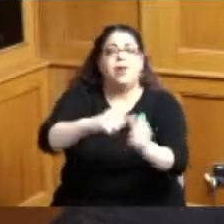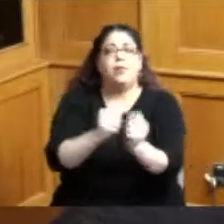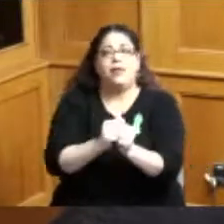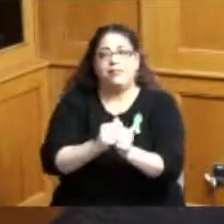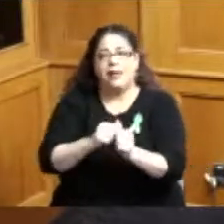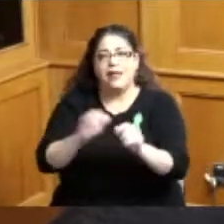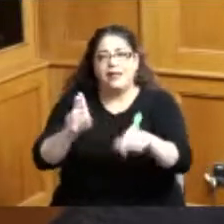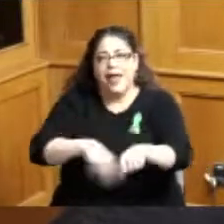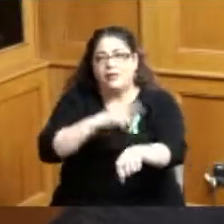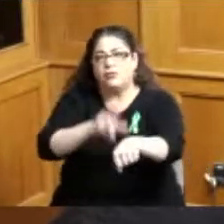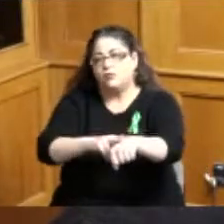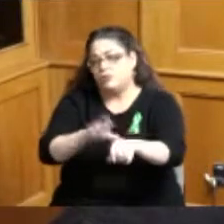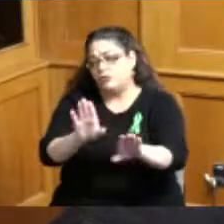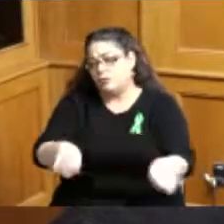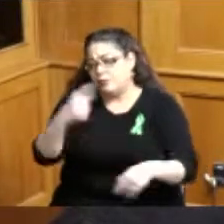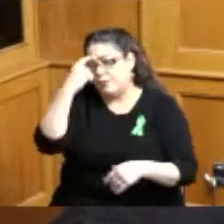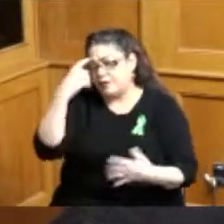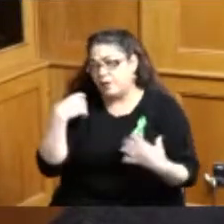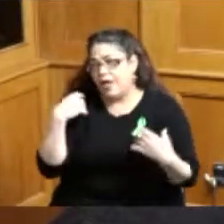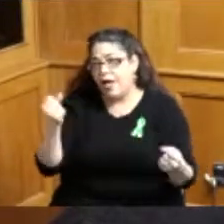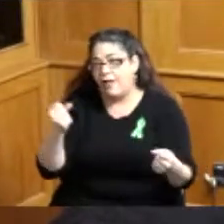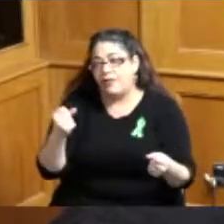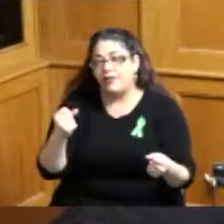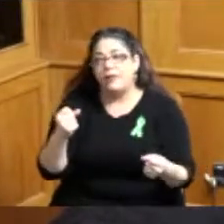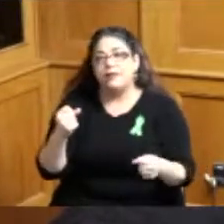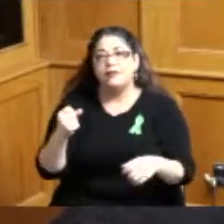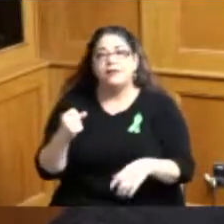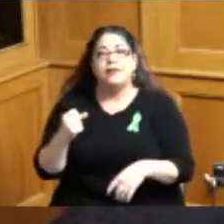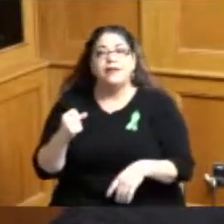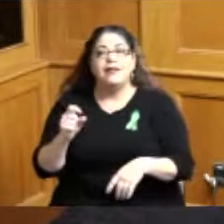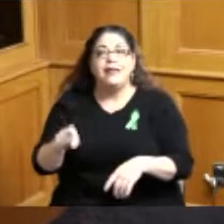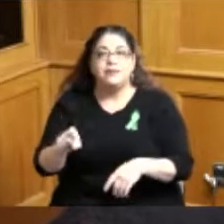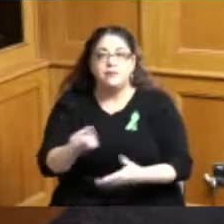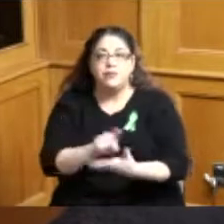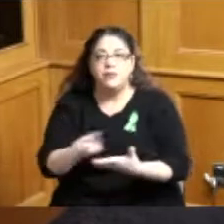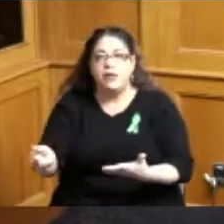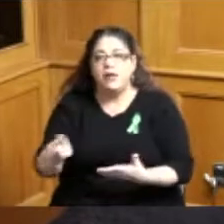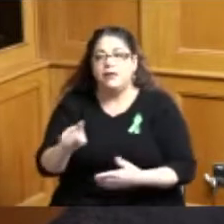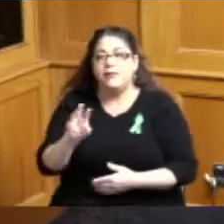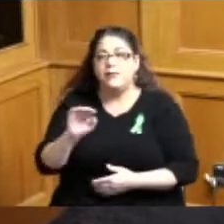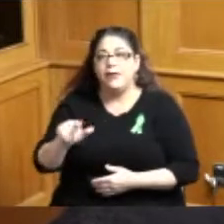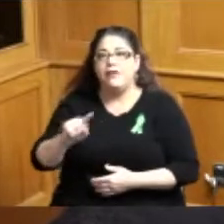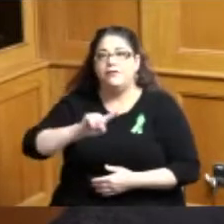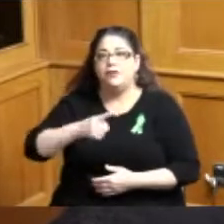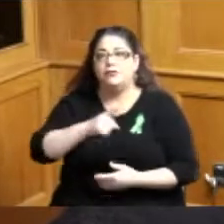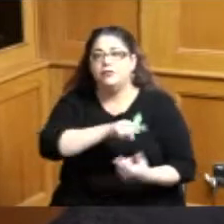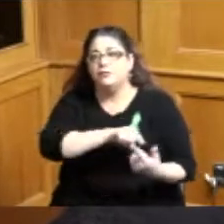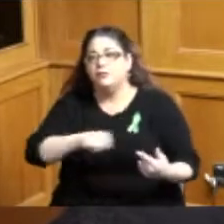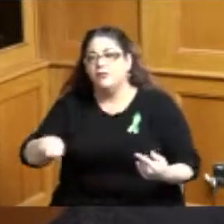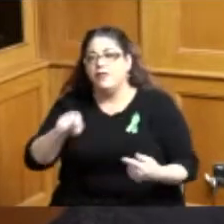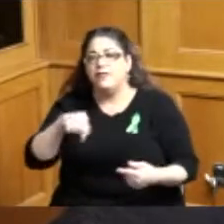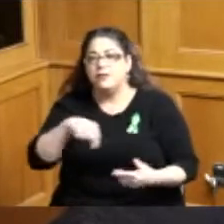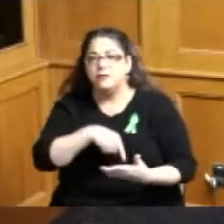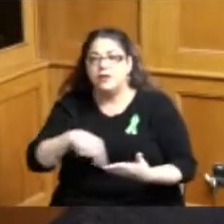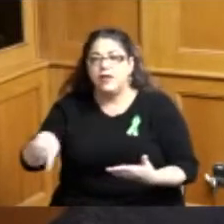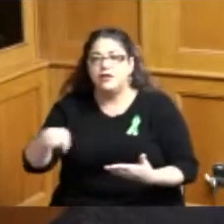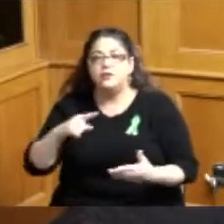Awareness Week on may the 1st through the 7th 2022 to help bring attention to the well-being and